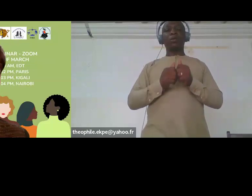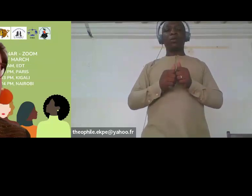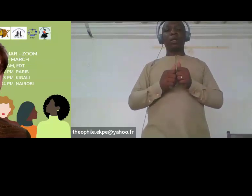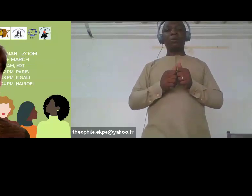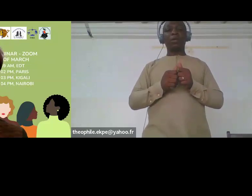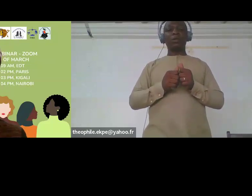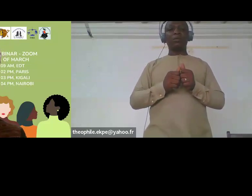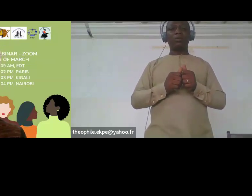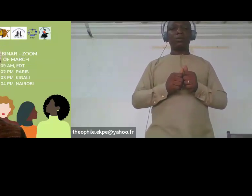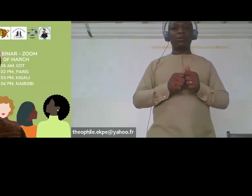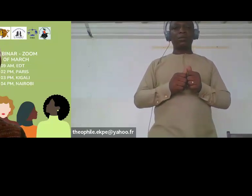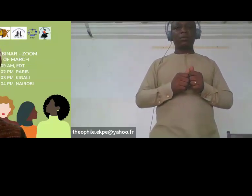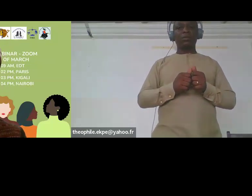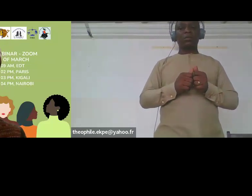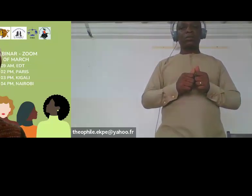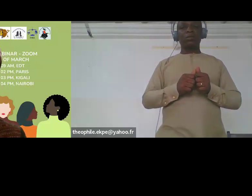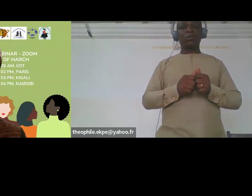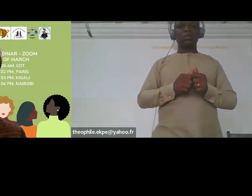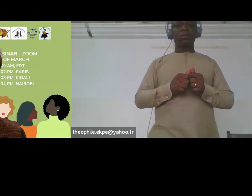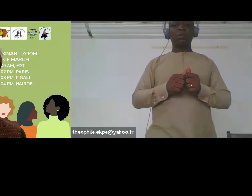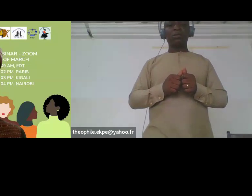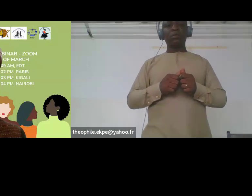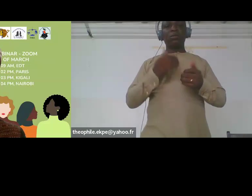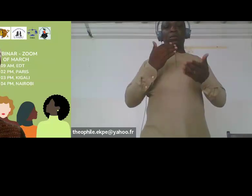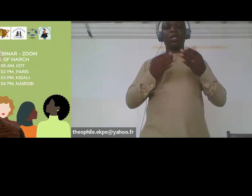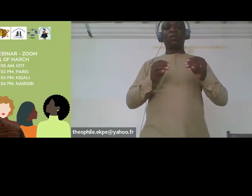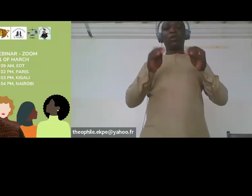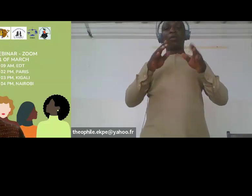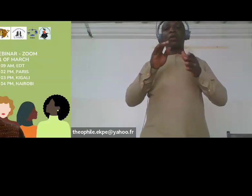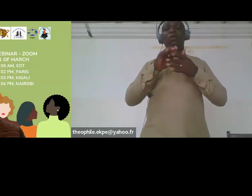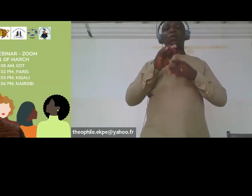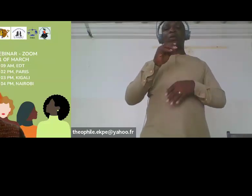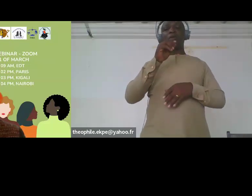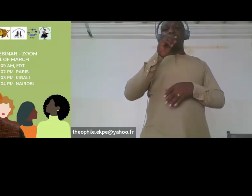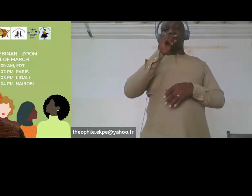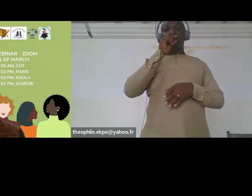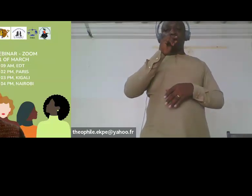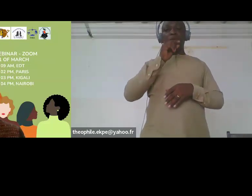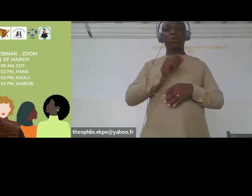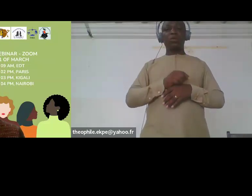maybe you have to put your mic on?